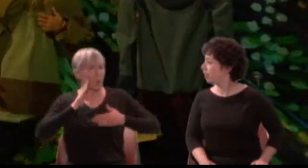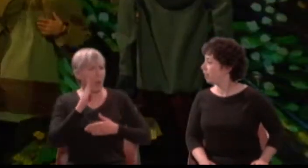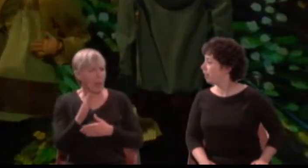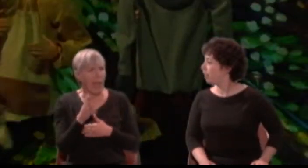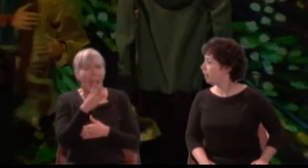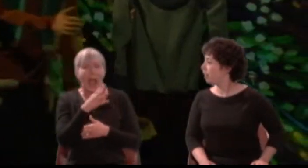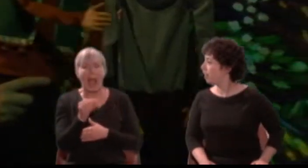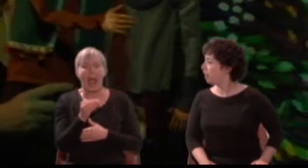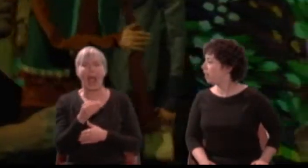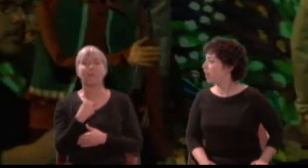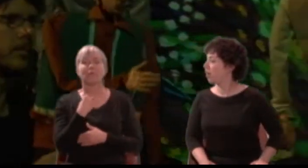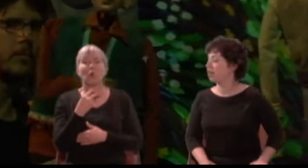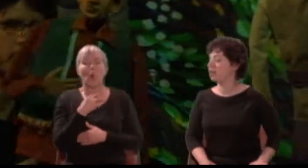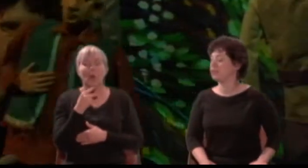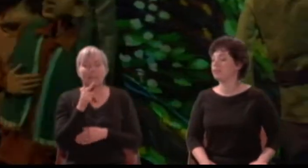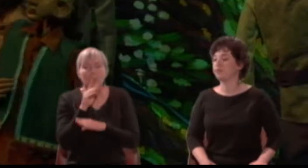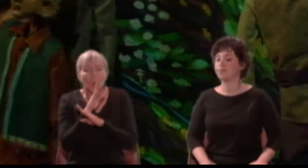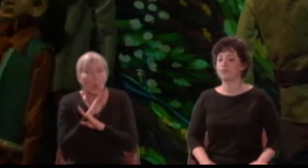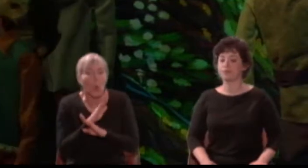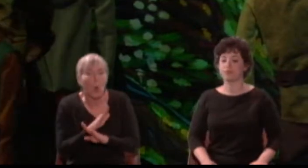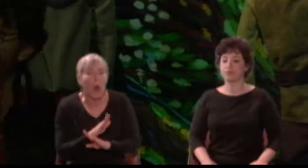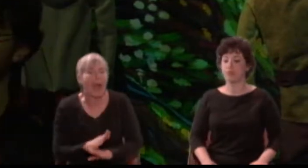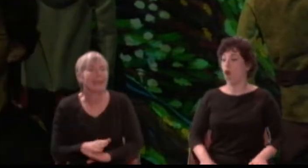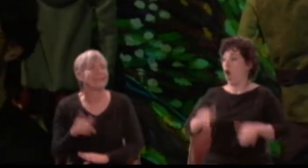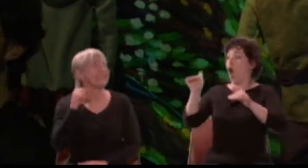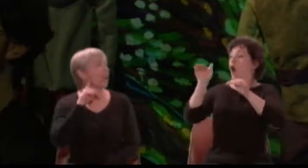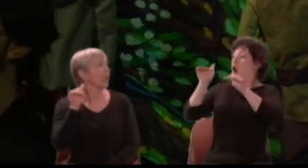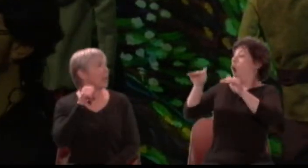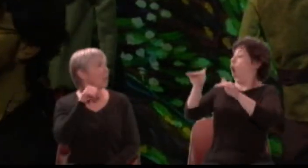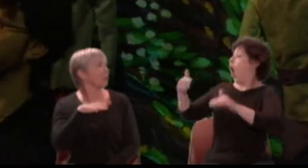Bottom: And I may hide my face, let me play Thisby, too!